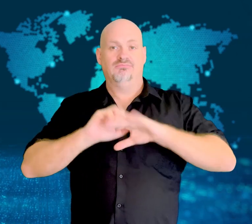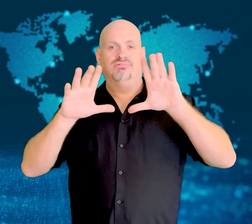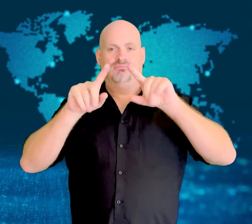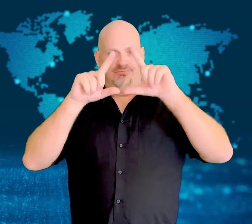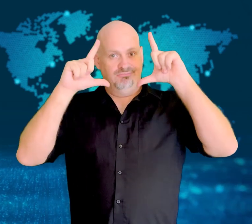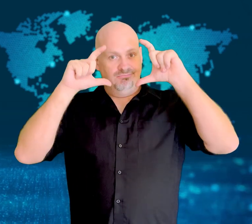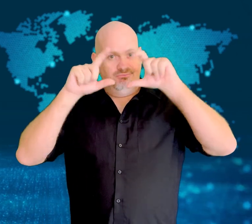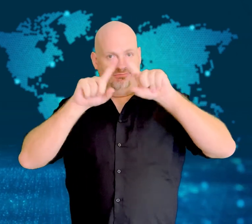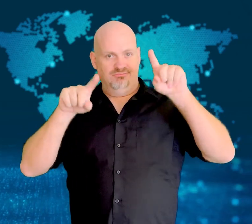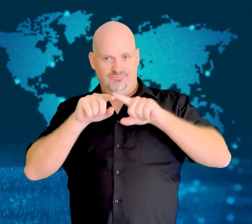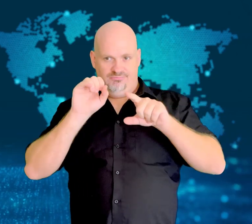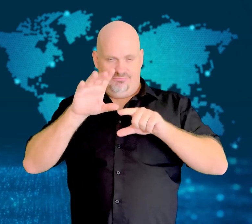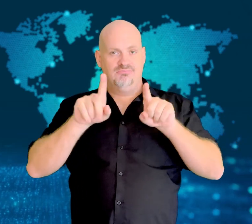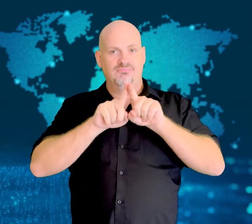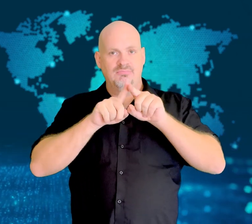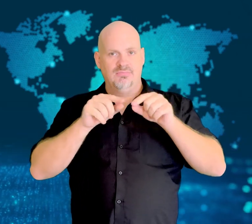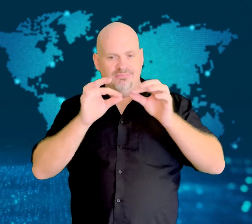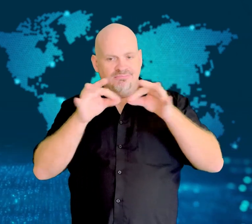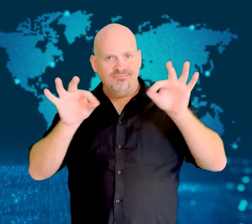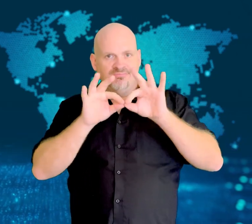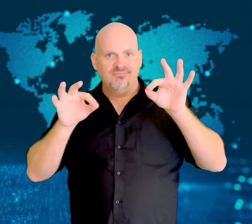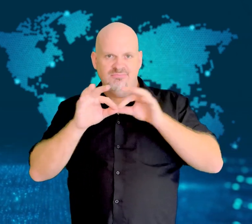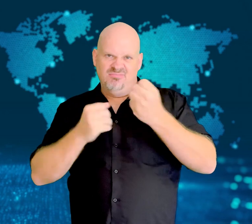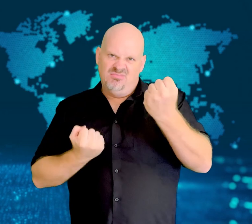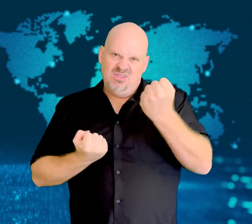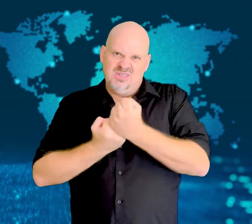support of the country's protests.